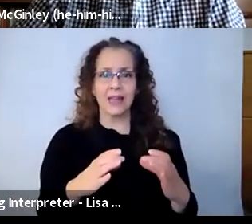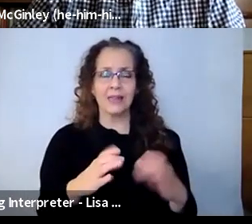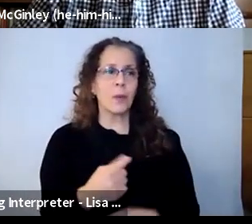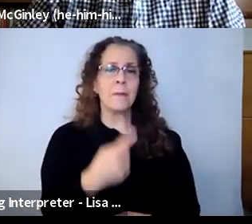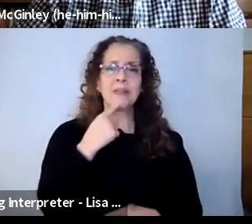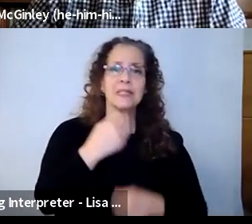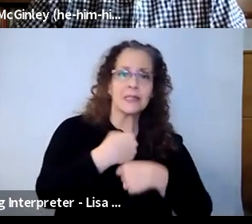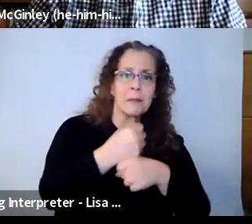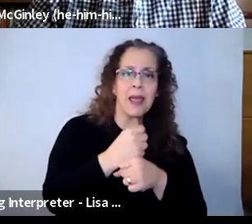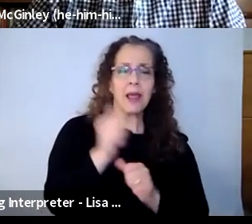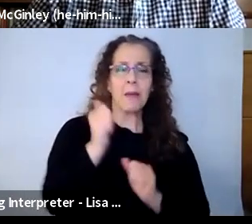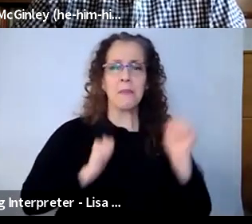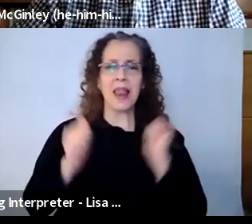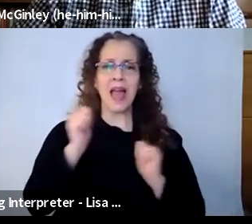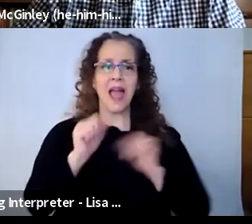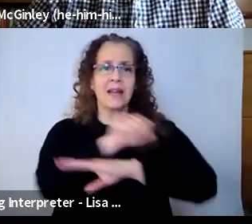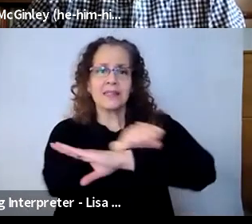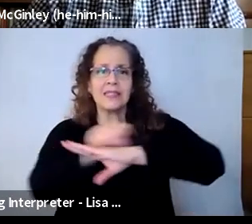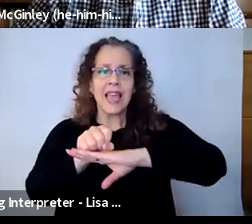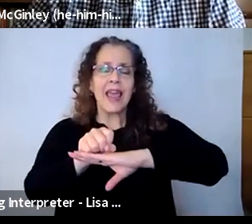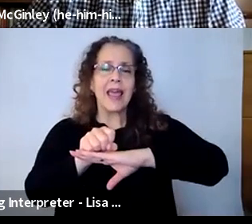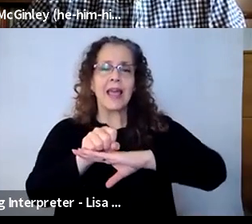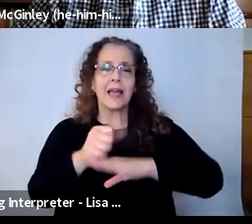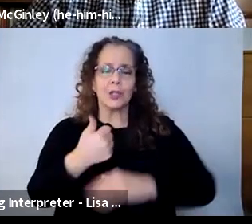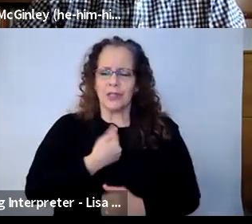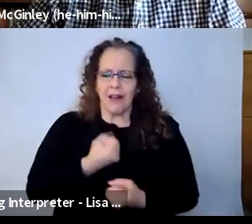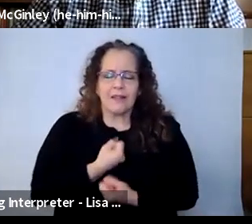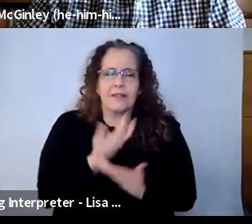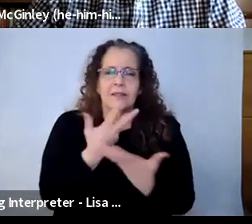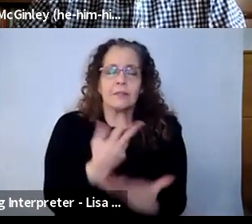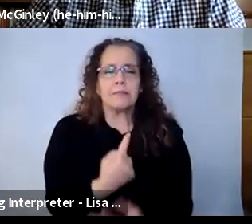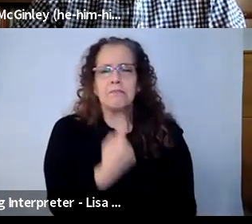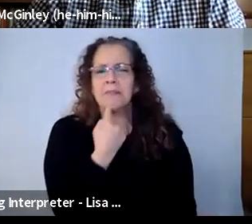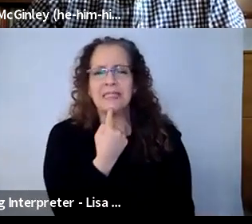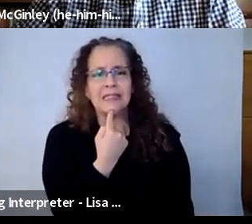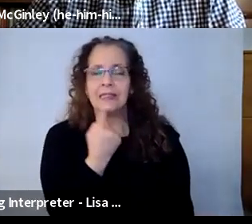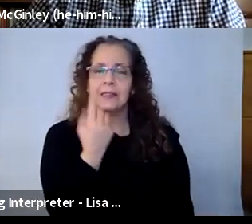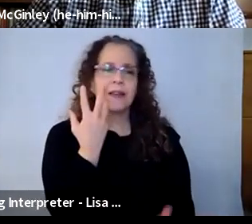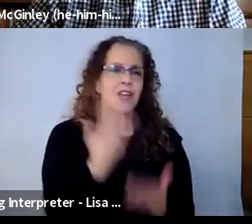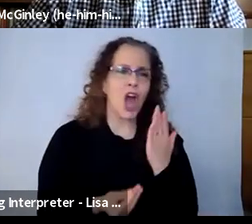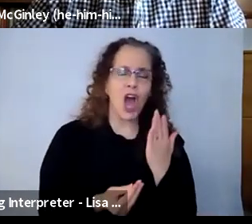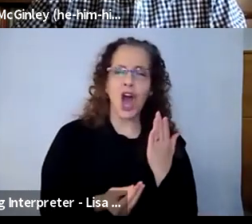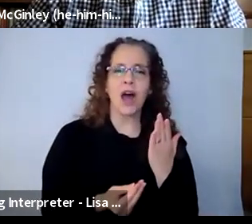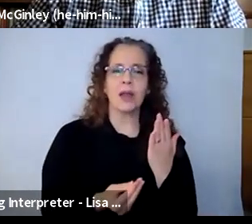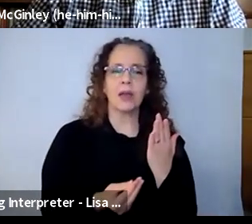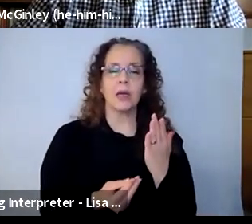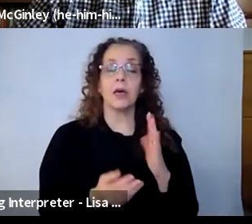class, were missing the self expression in the ways in which they were happening in schools. Not that some of that wasn't